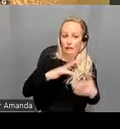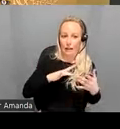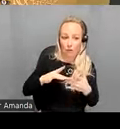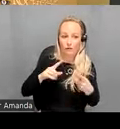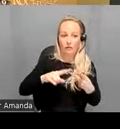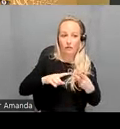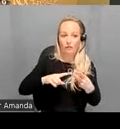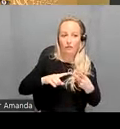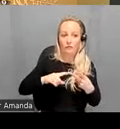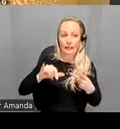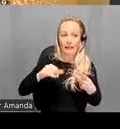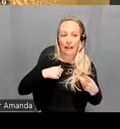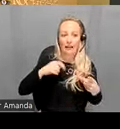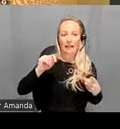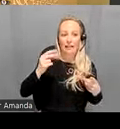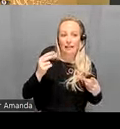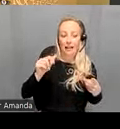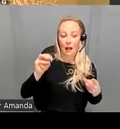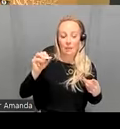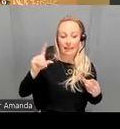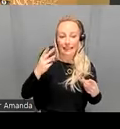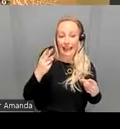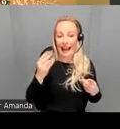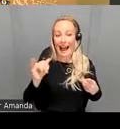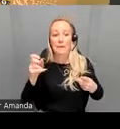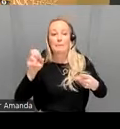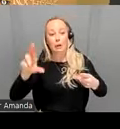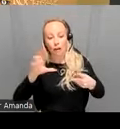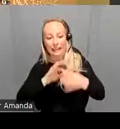also that the thalamus is hyperconnected to these same cortical regions within sensory